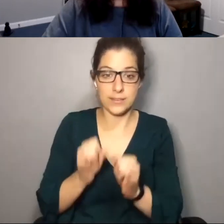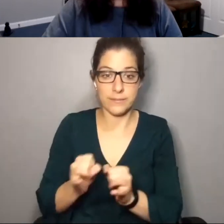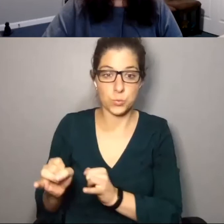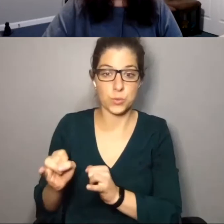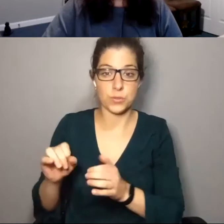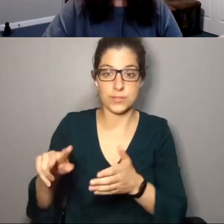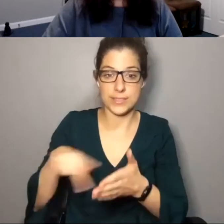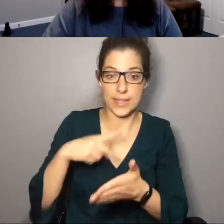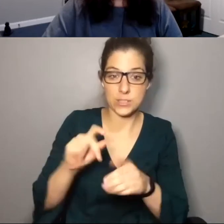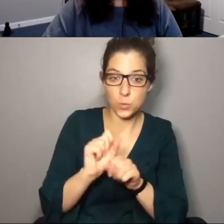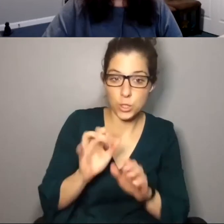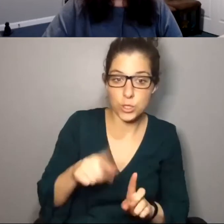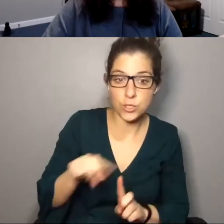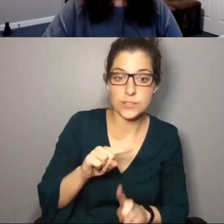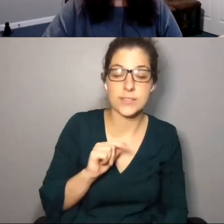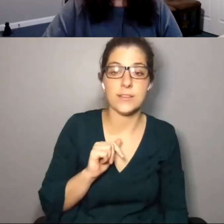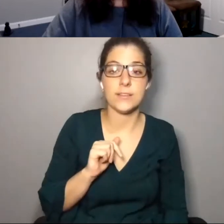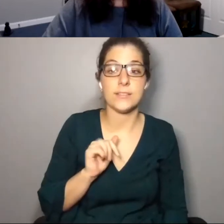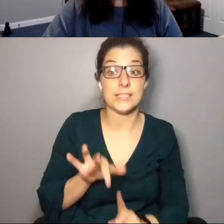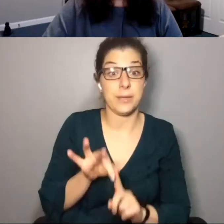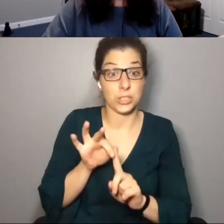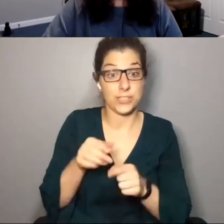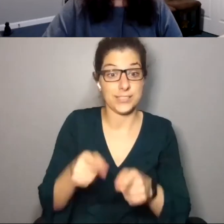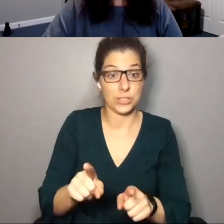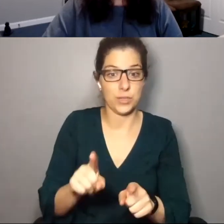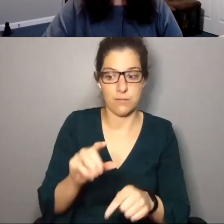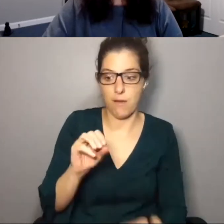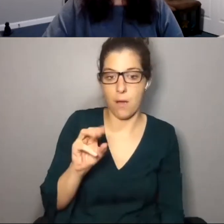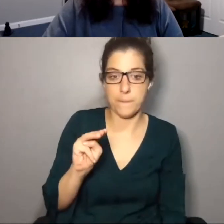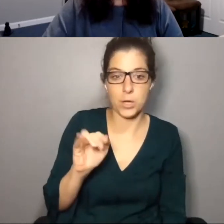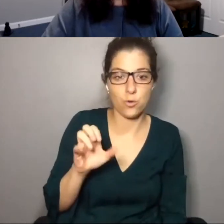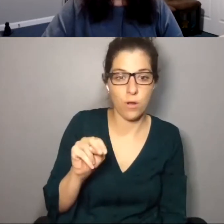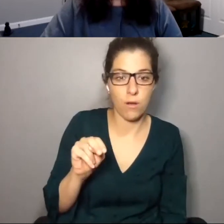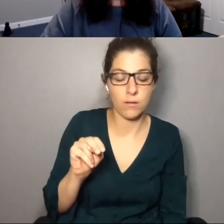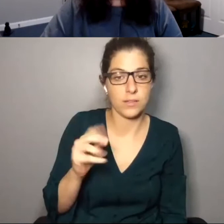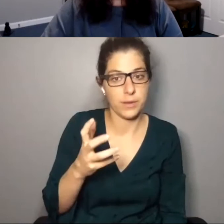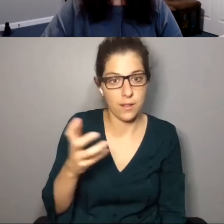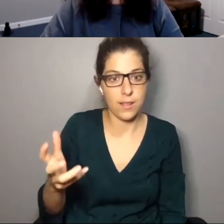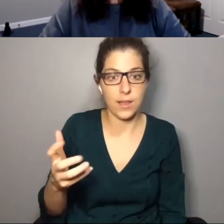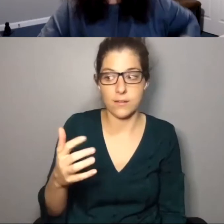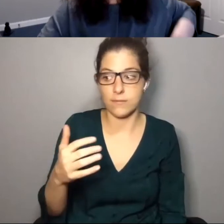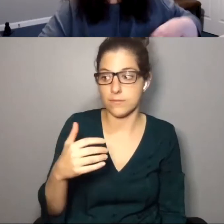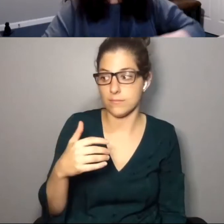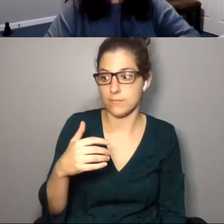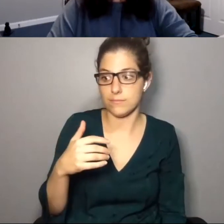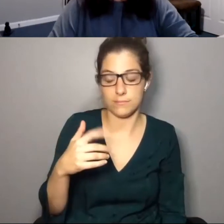individual dance workers is, especially during this Omicron surge where there has been a large wave